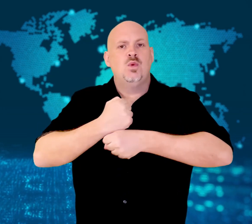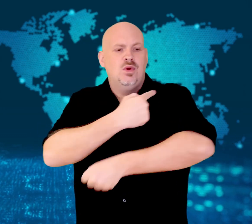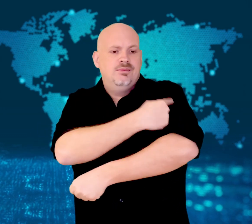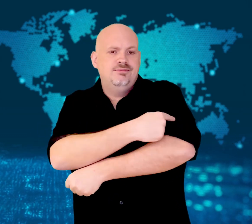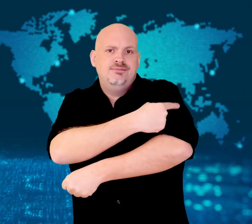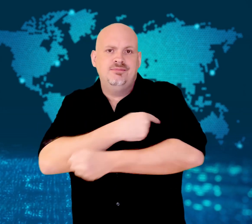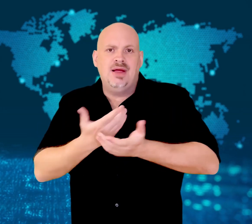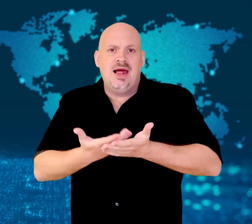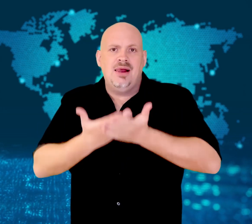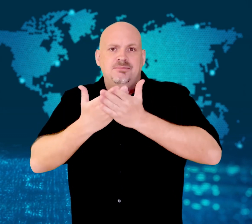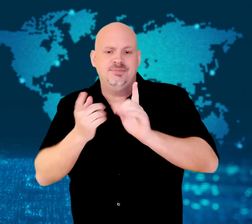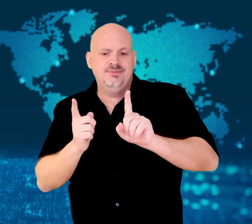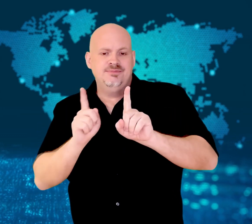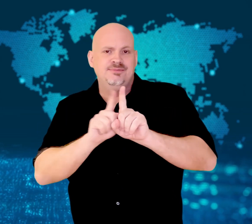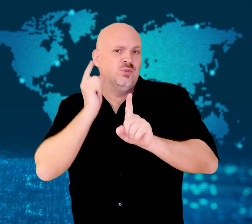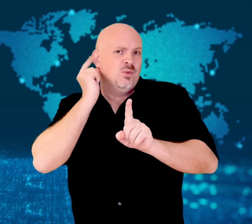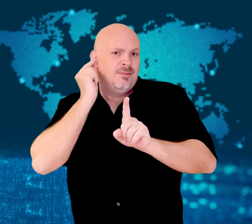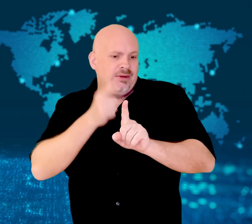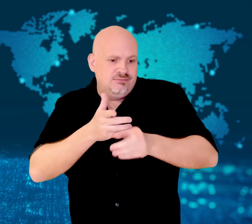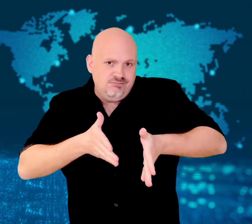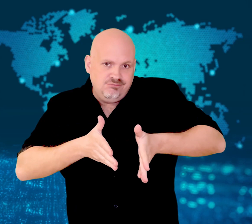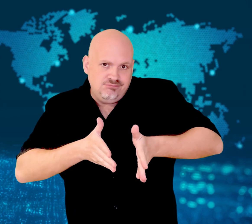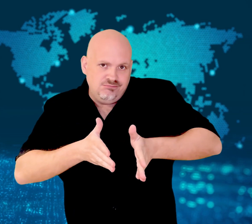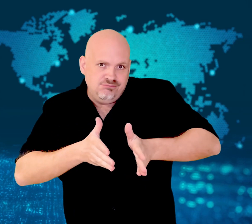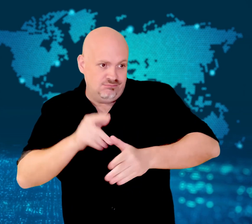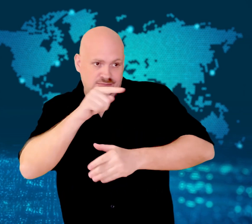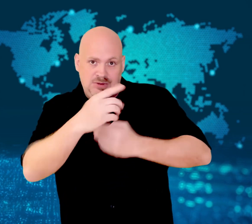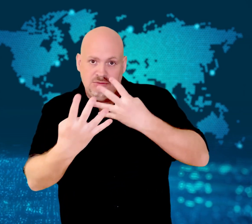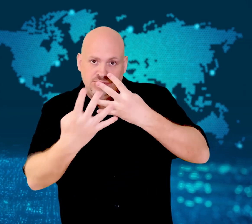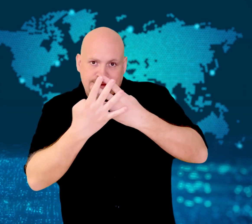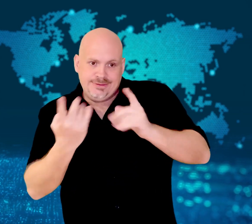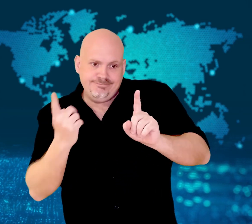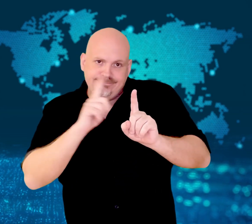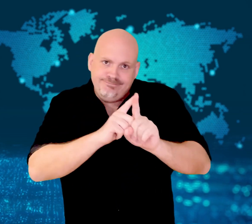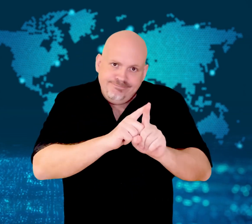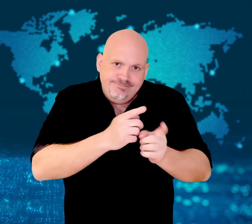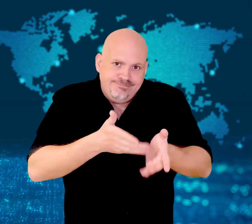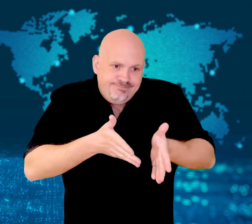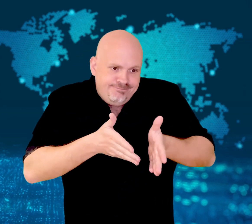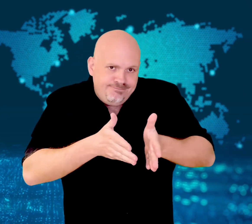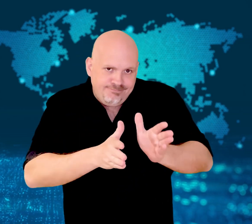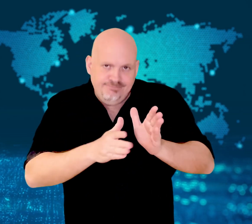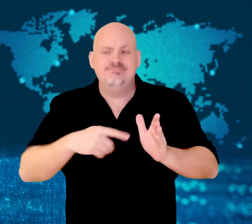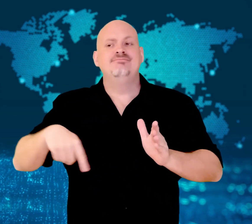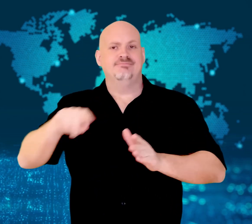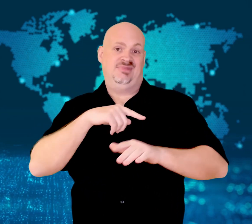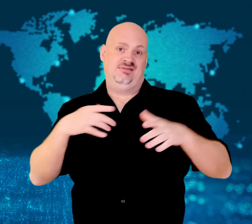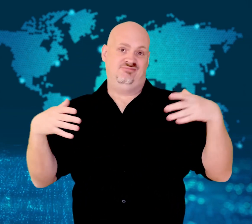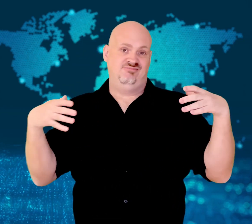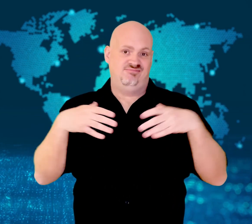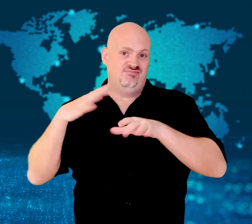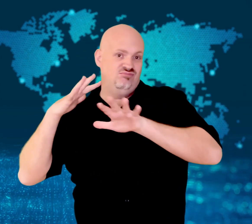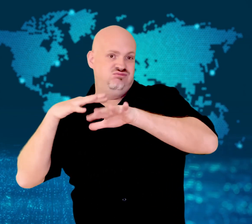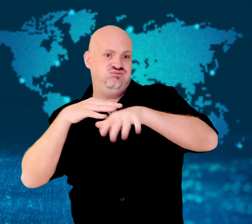Others were imprisoned after giving birth and others were midwives